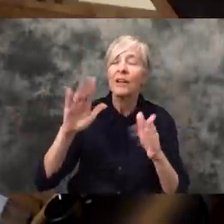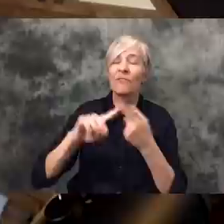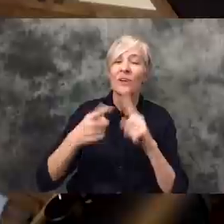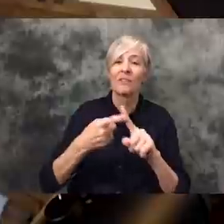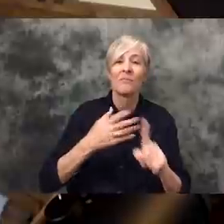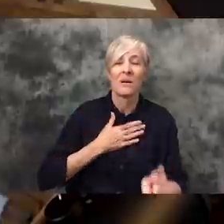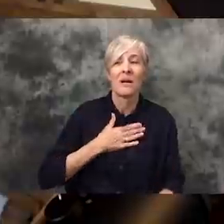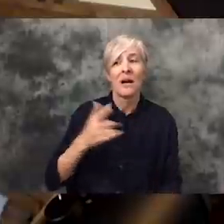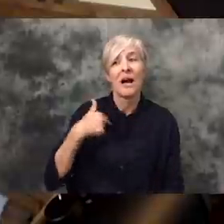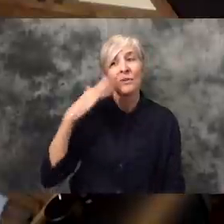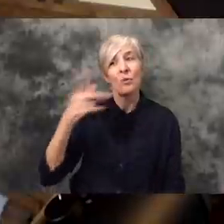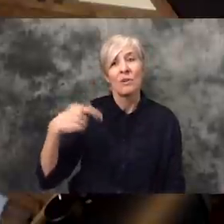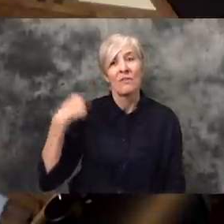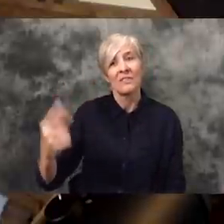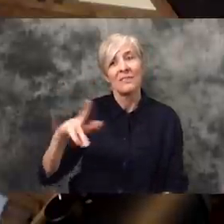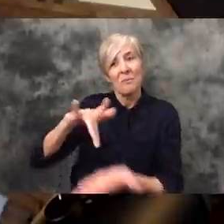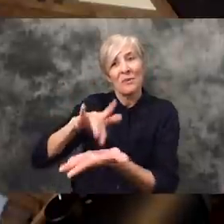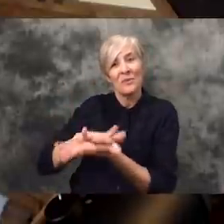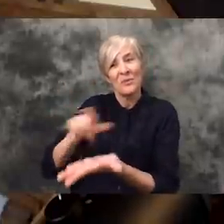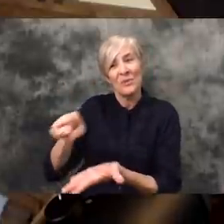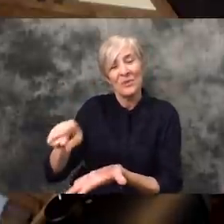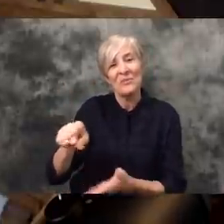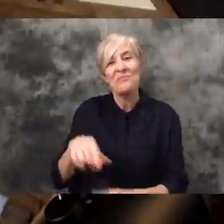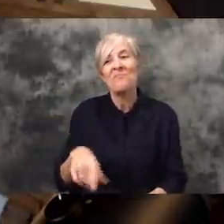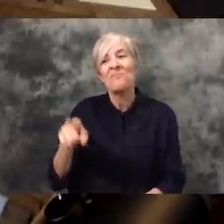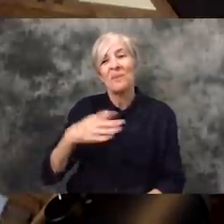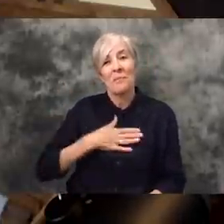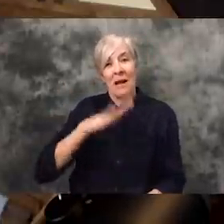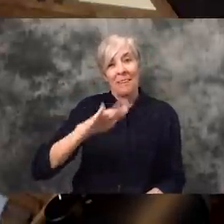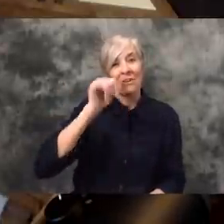great friend of mine, who I've known since she was in middle school, she was